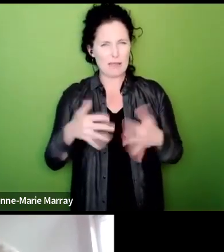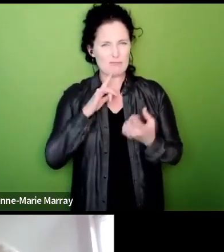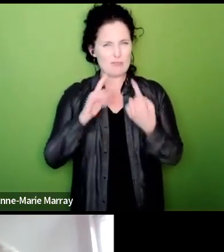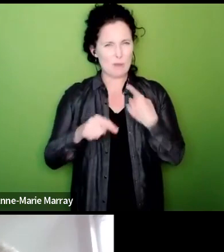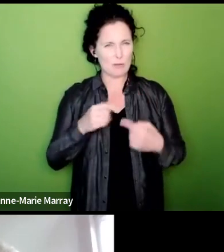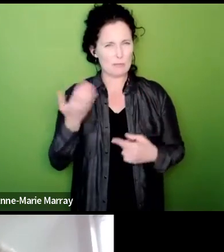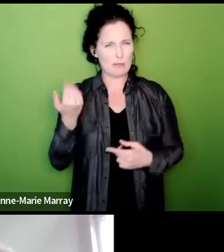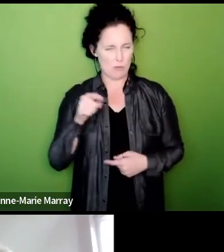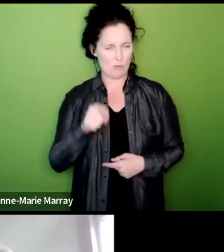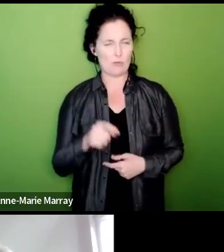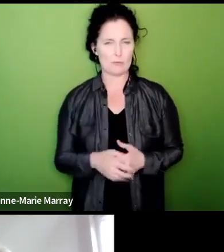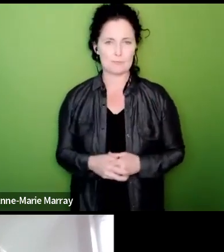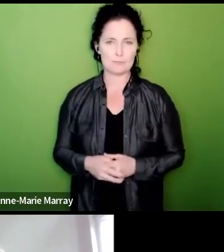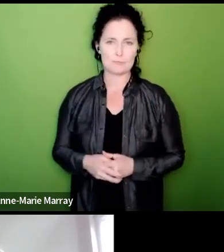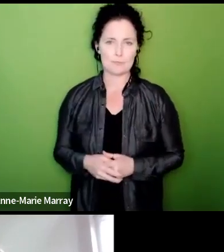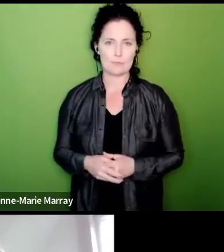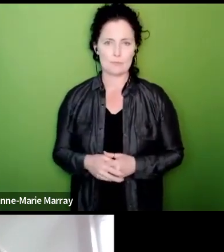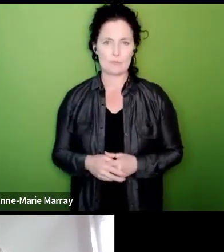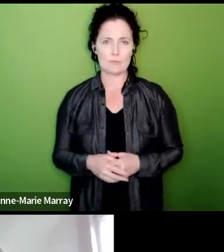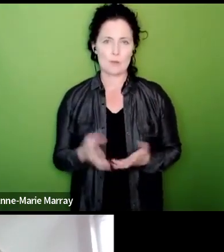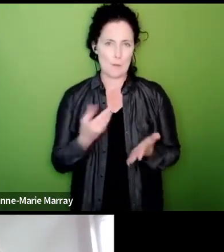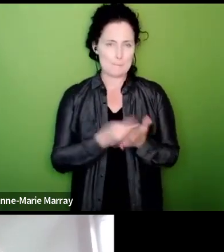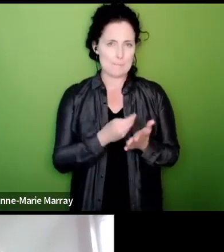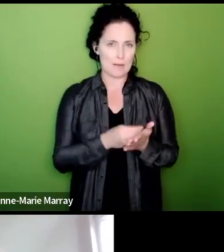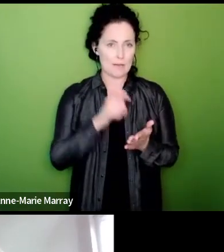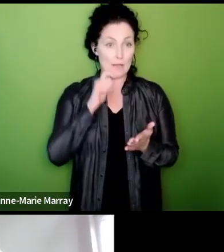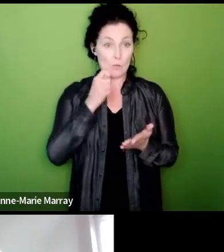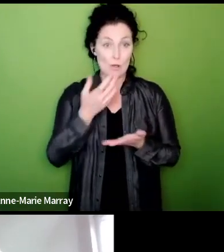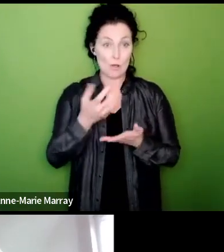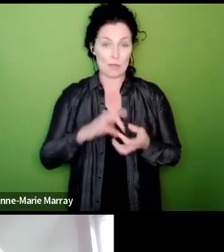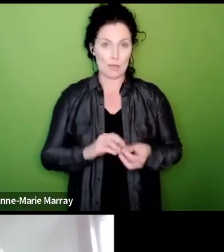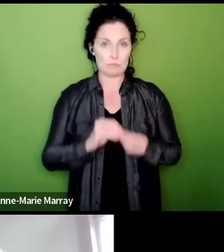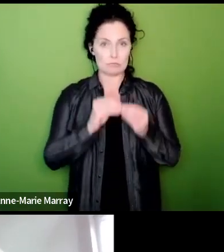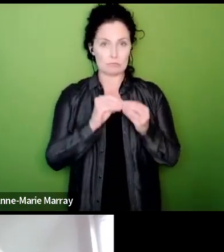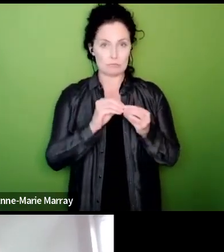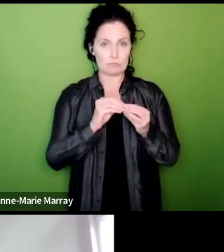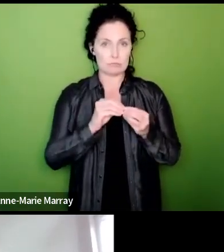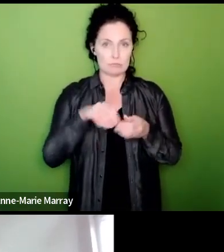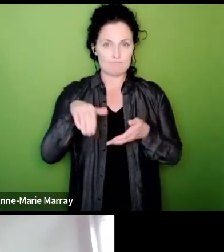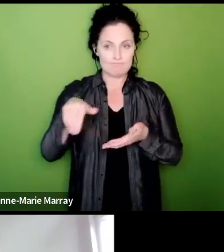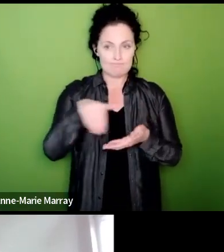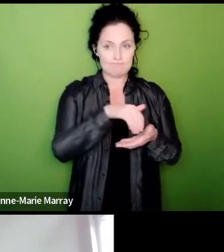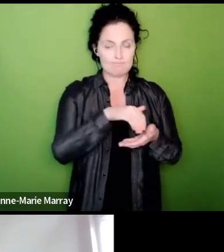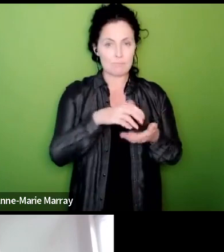around uh the money that will be generating the decisions that will be made at the NEC next week